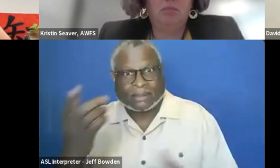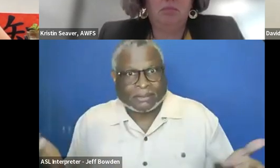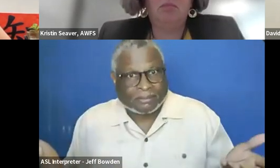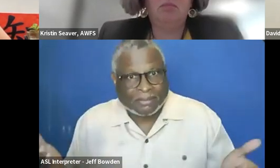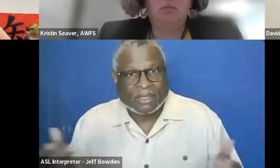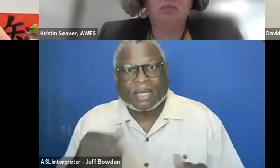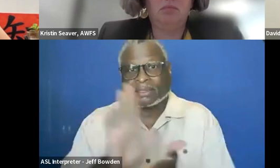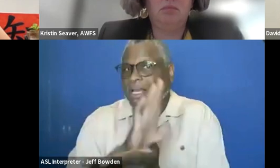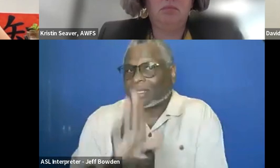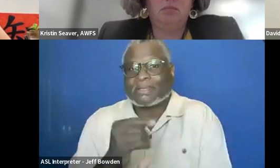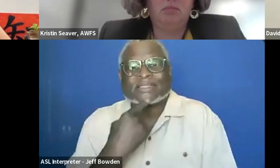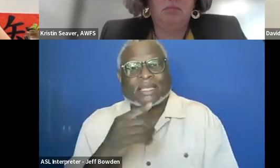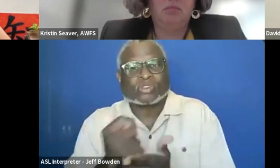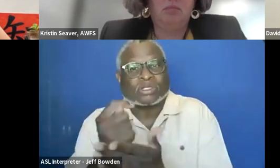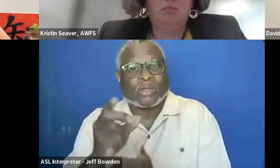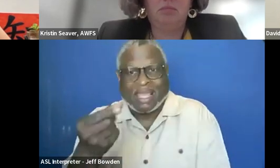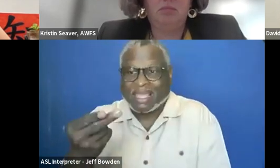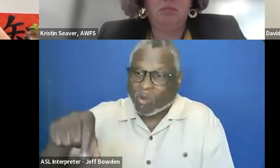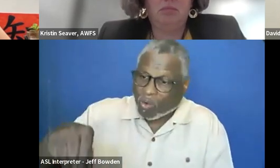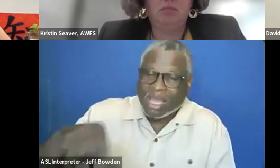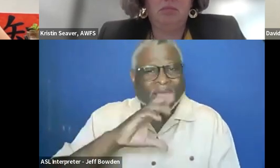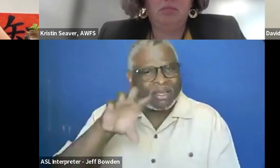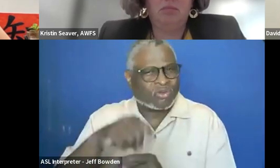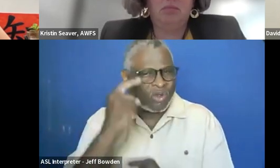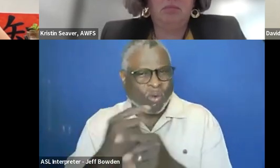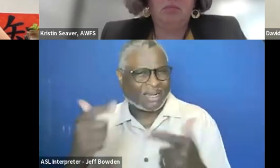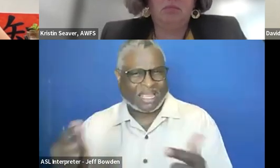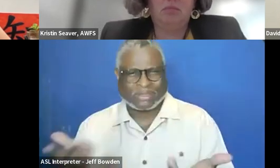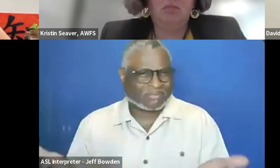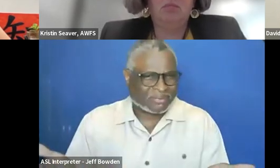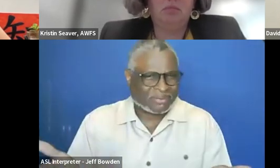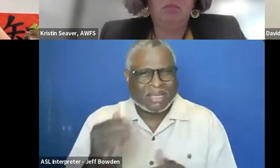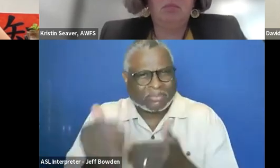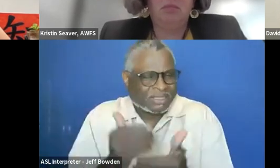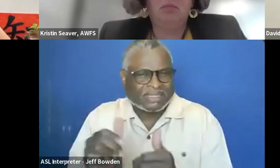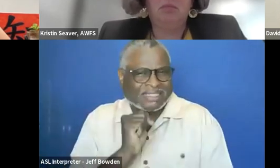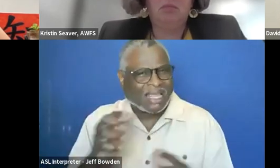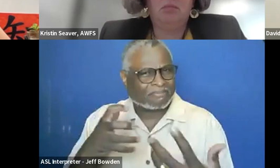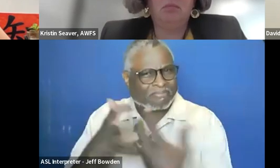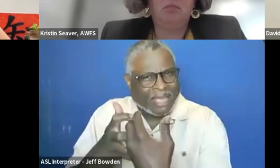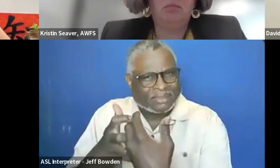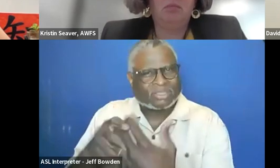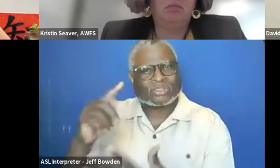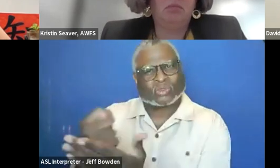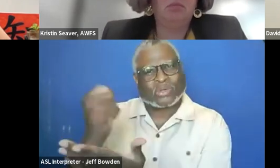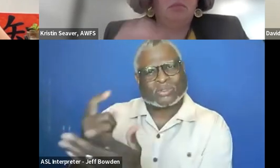Your document says Treasury headquarters and you are not including the right language or right procedures for Treasury headquarters contracts.